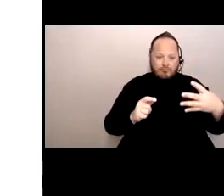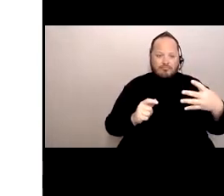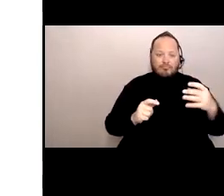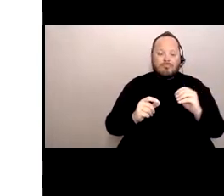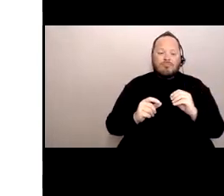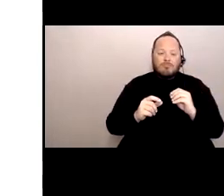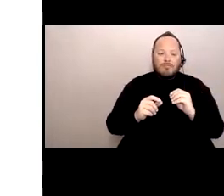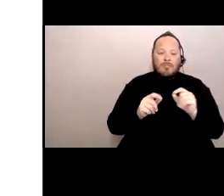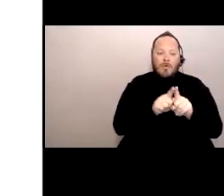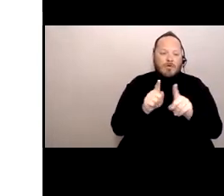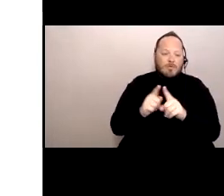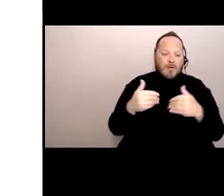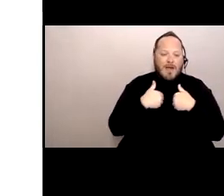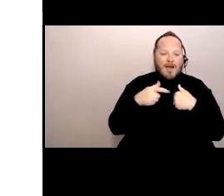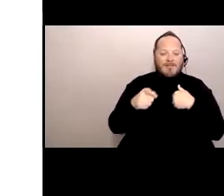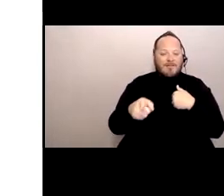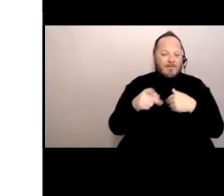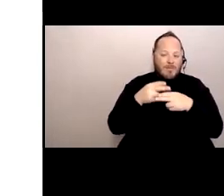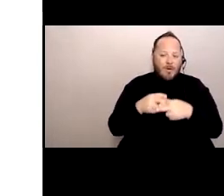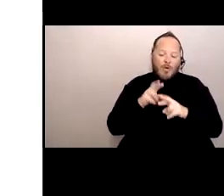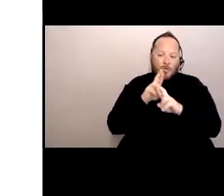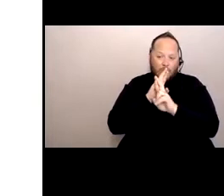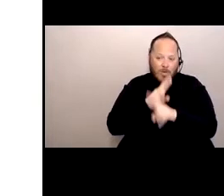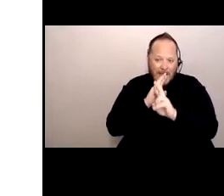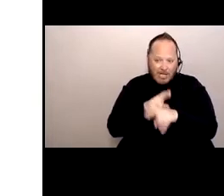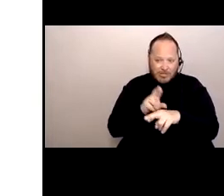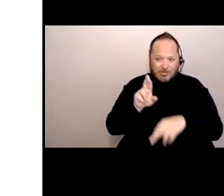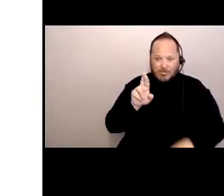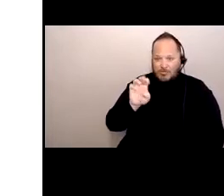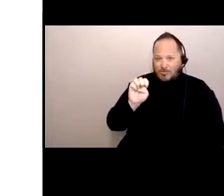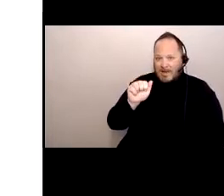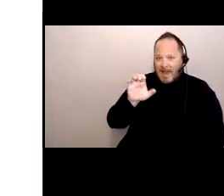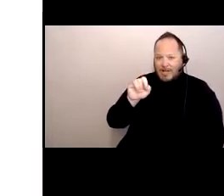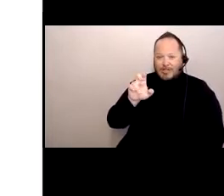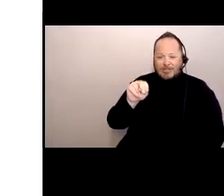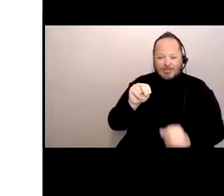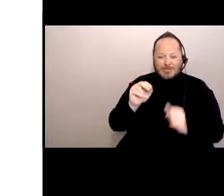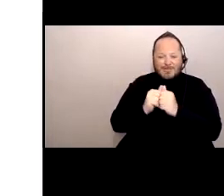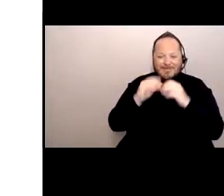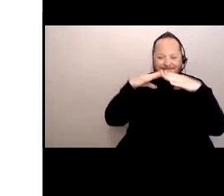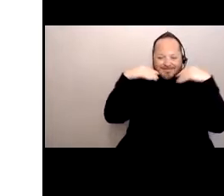There's also a reaction button on the screen with a little smiley face, and you can raise your hand that way.